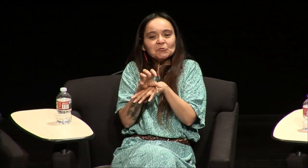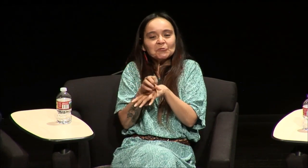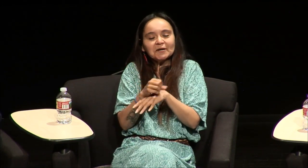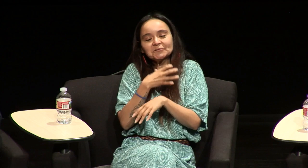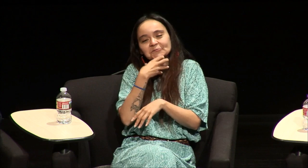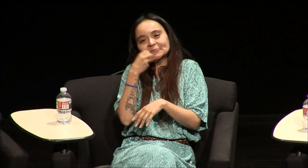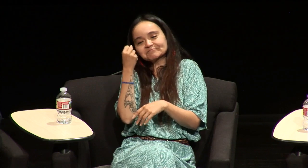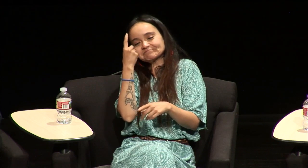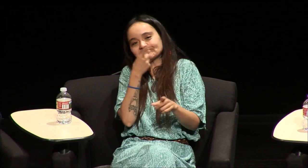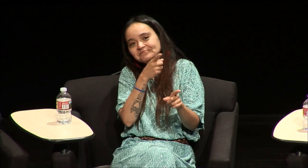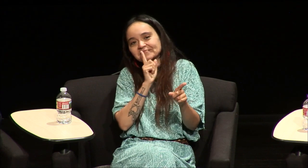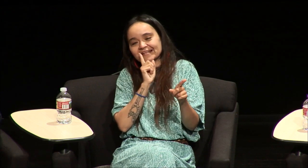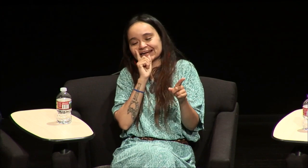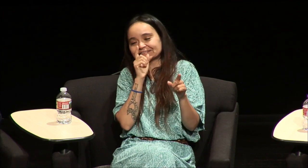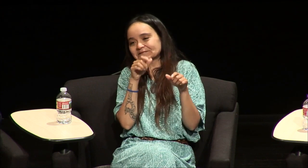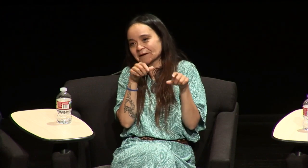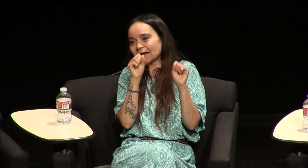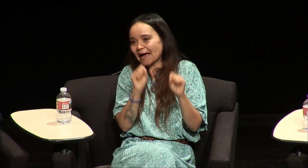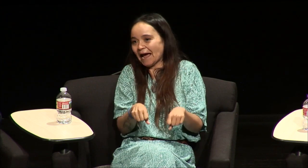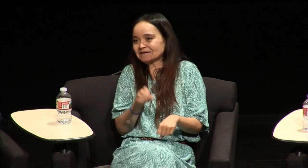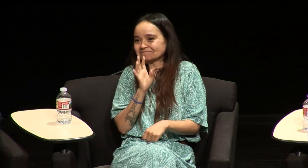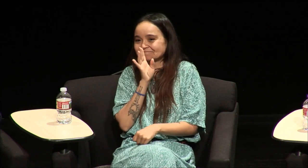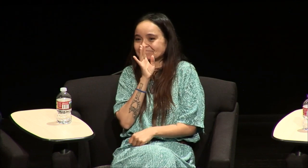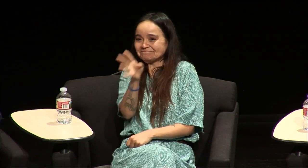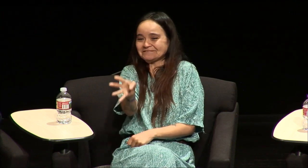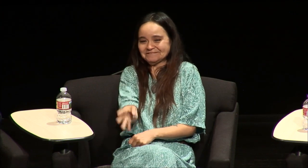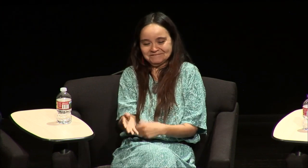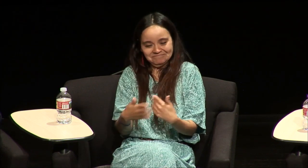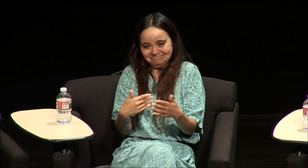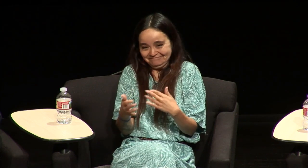they're just kind of used to it right they're like uh she's deaf she can make